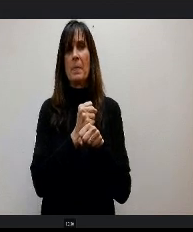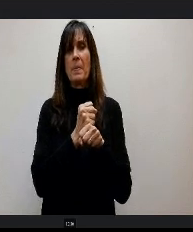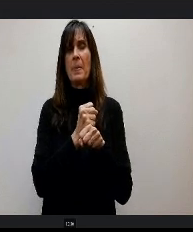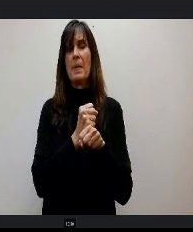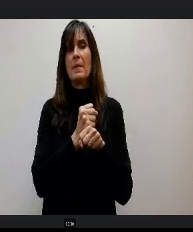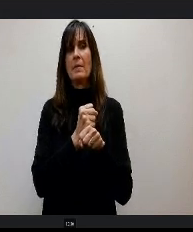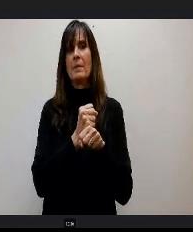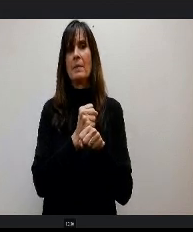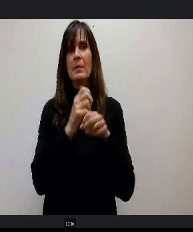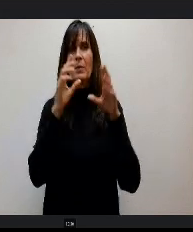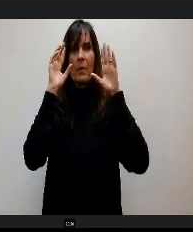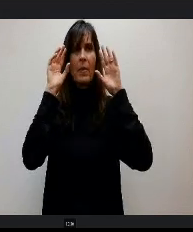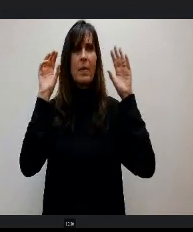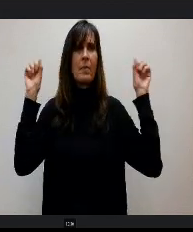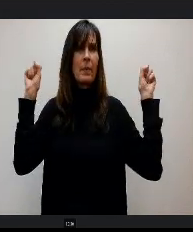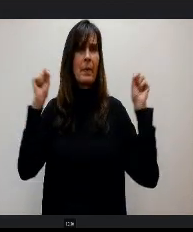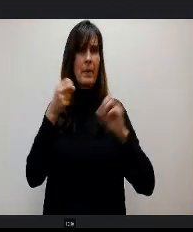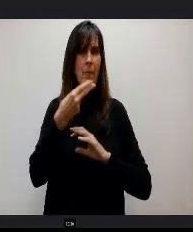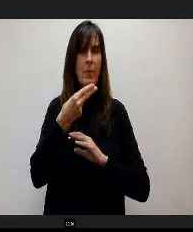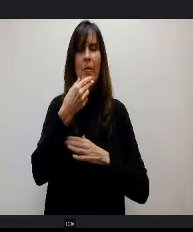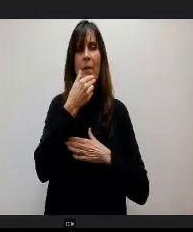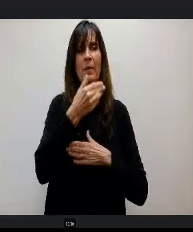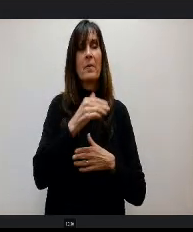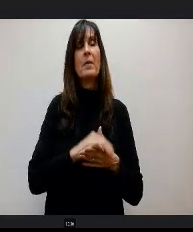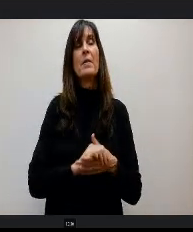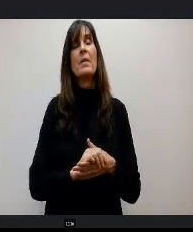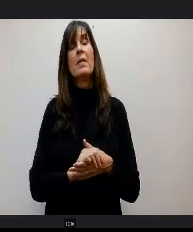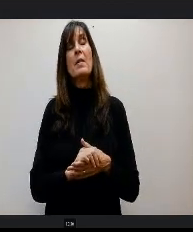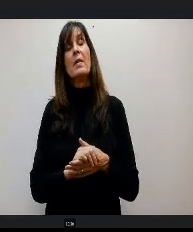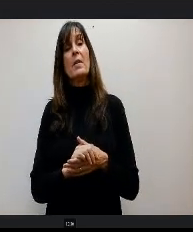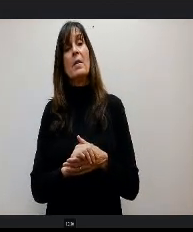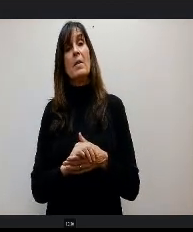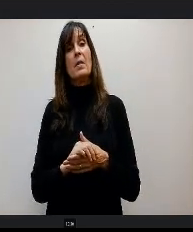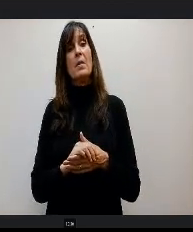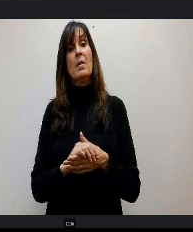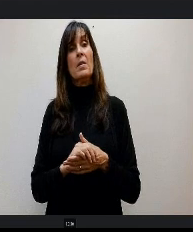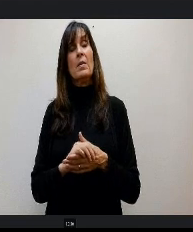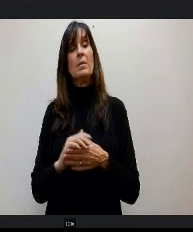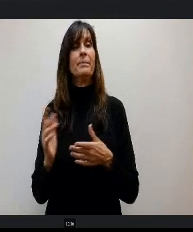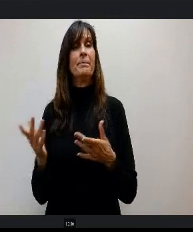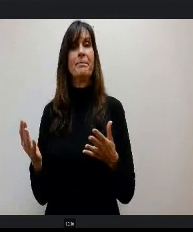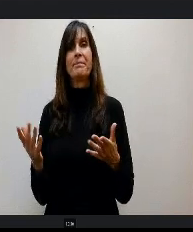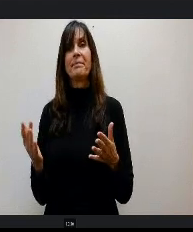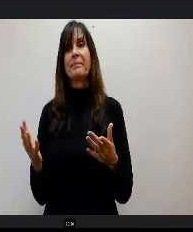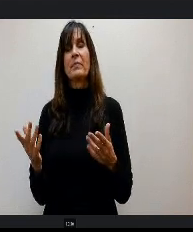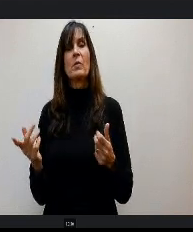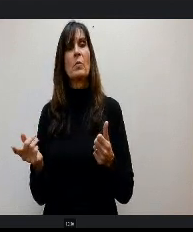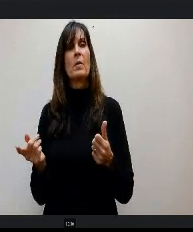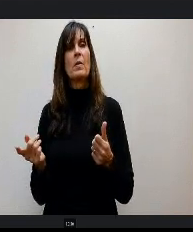r, thank you. So when we first saw know Speaker McCluskey’s